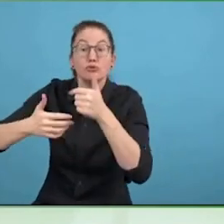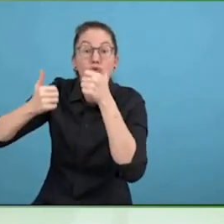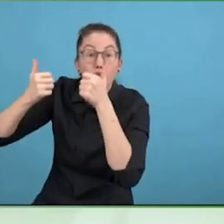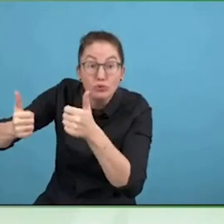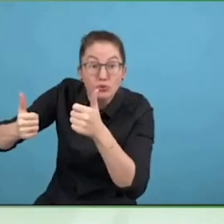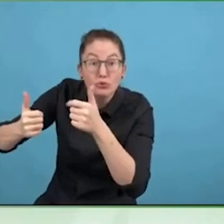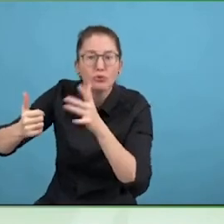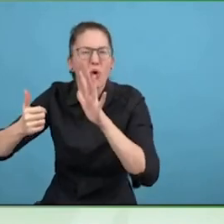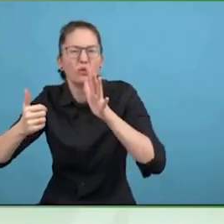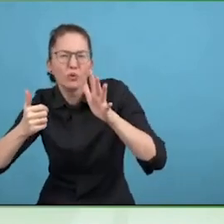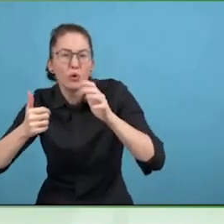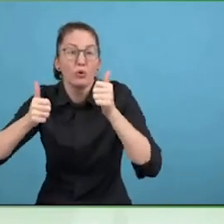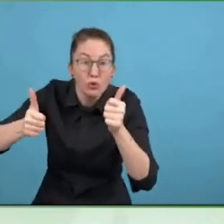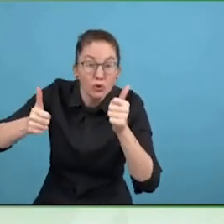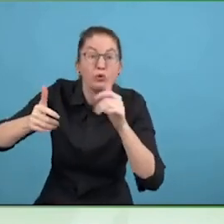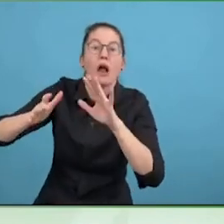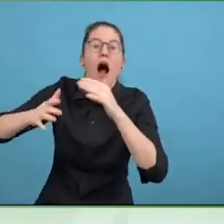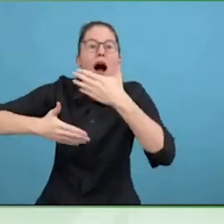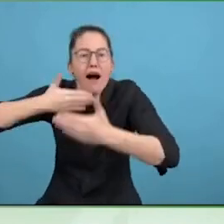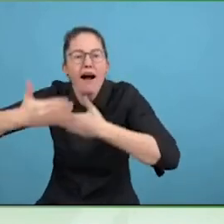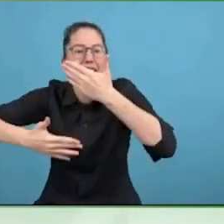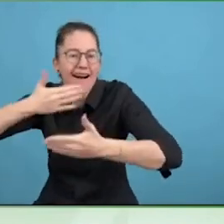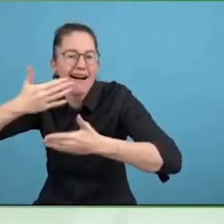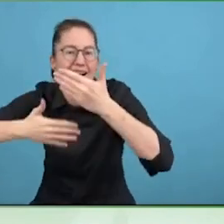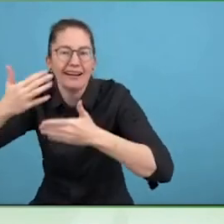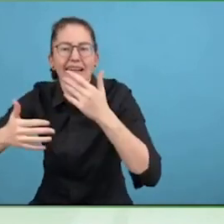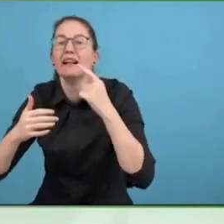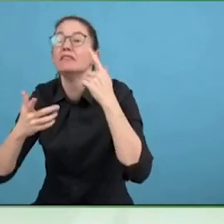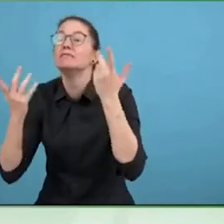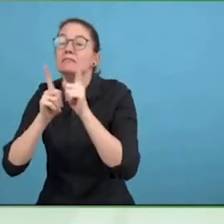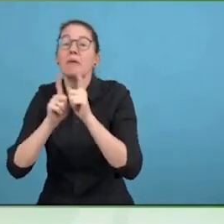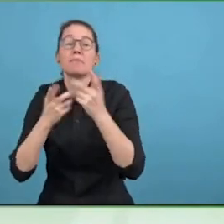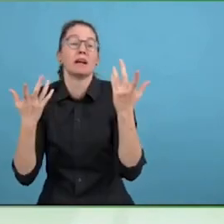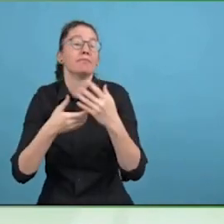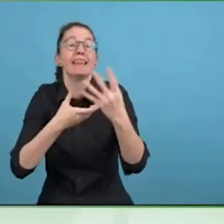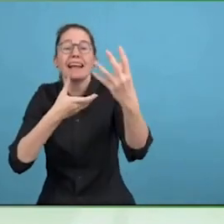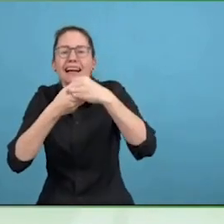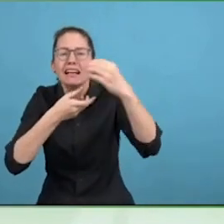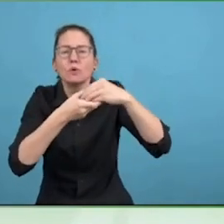the organisation, because we co-opted the CSR structure and the